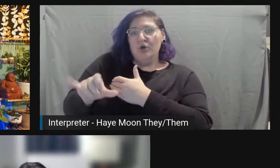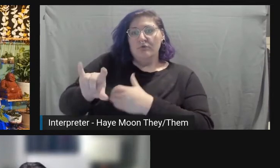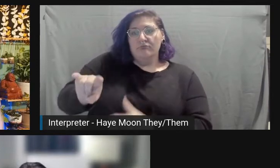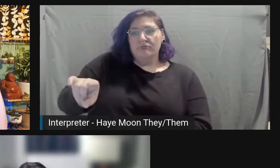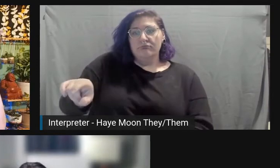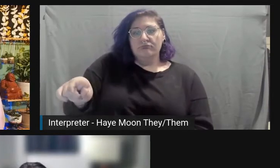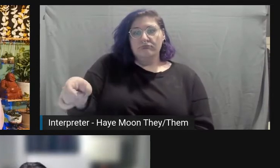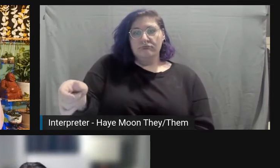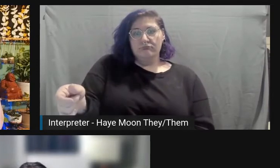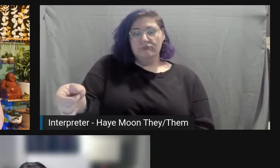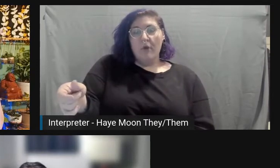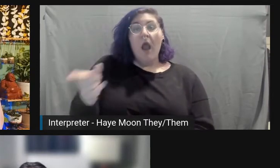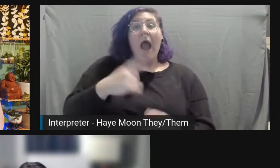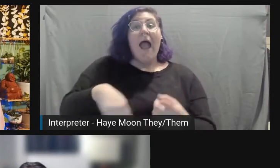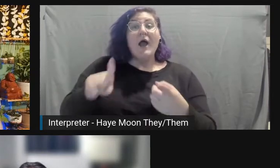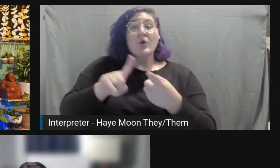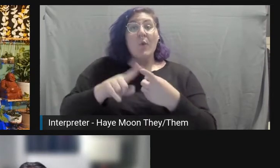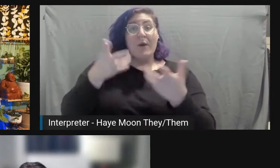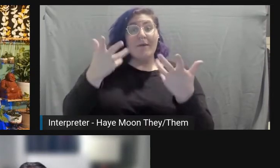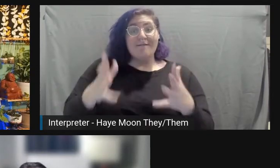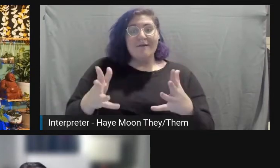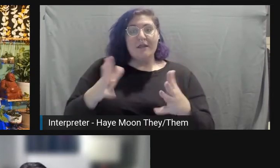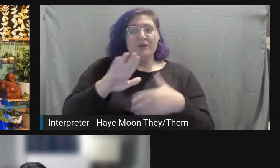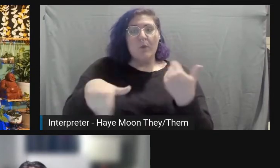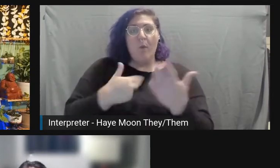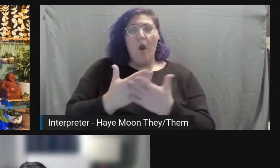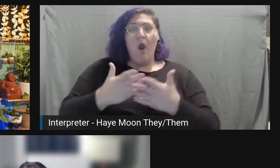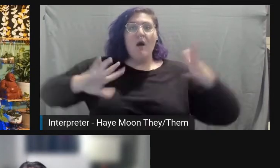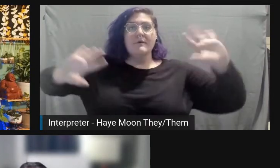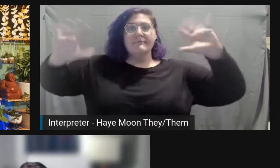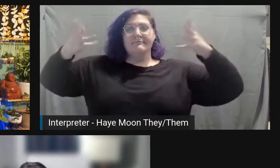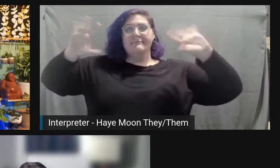we'll all just wave our hands at the screen, so that to look up."